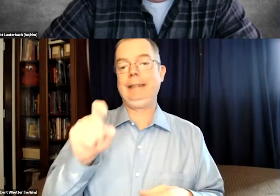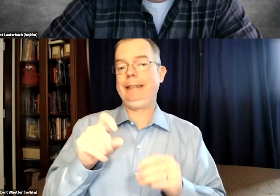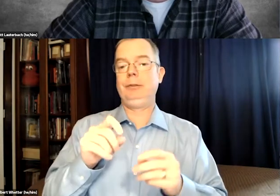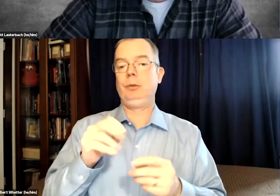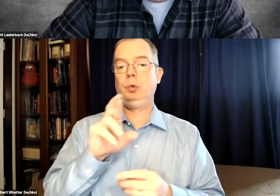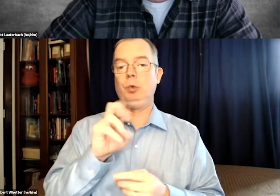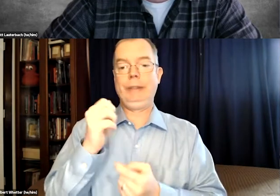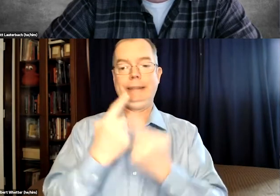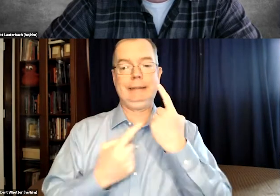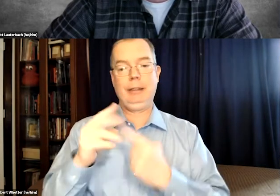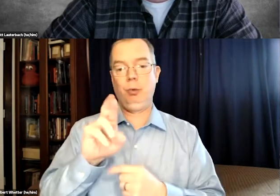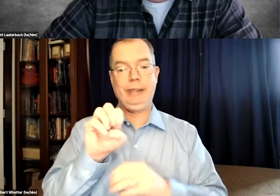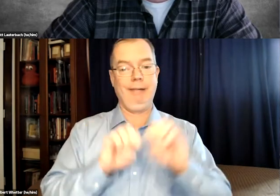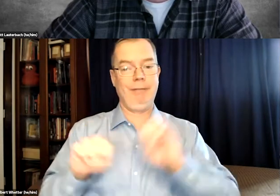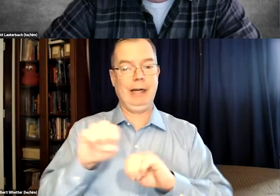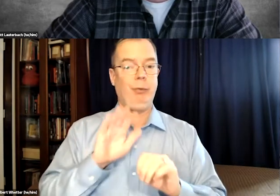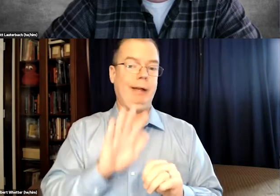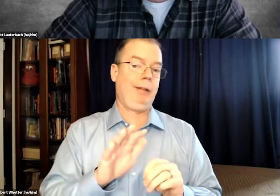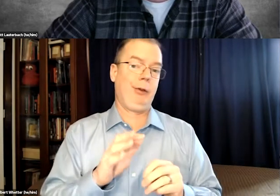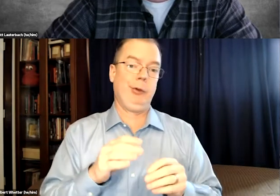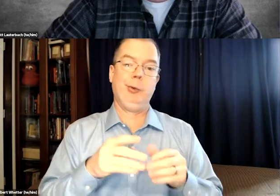So I feel like the FCC needs to rethink